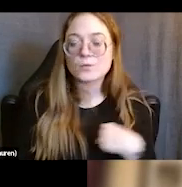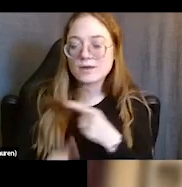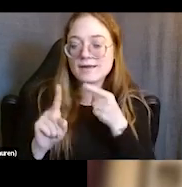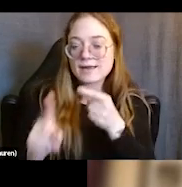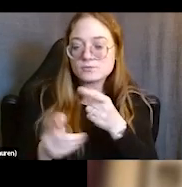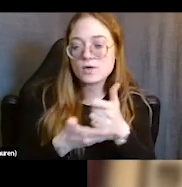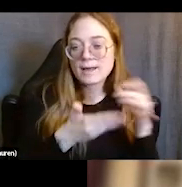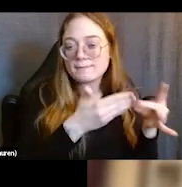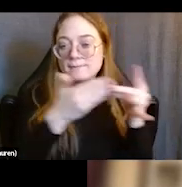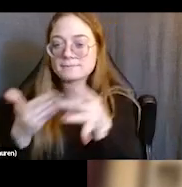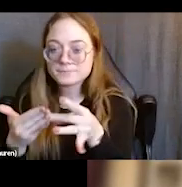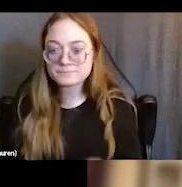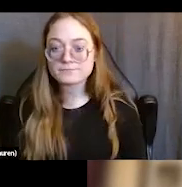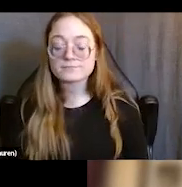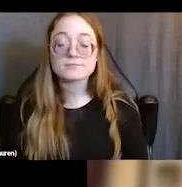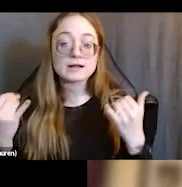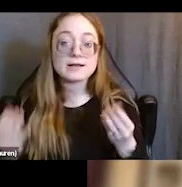I'll hand it over to Kyle again.